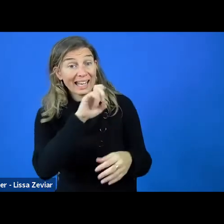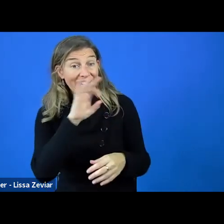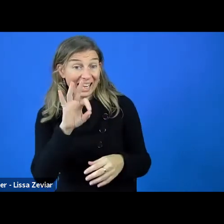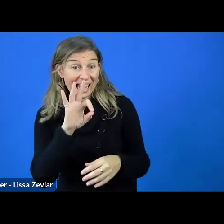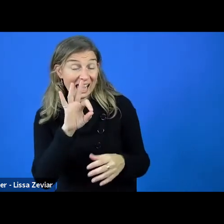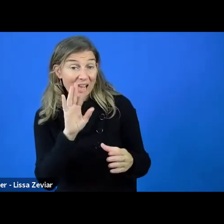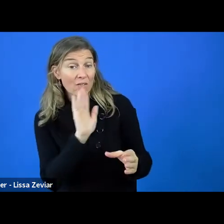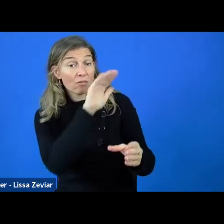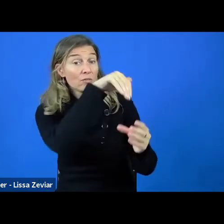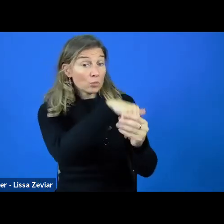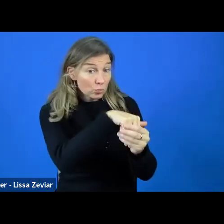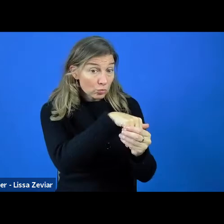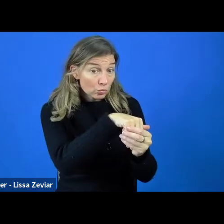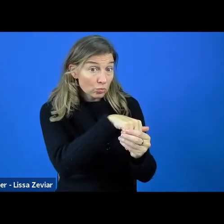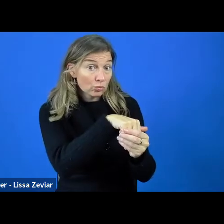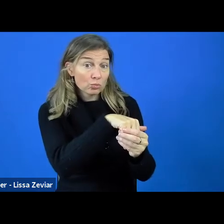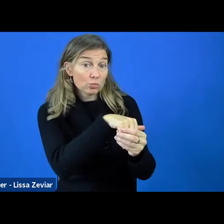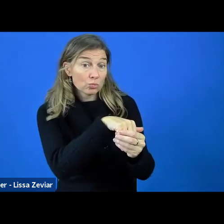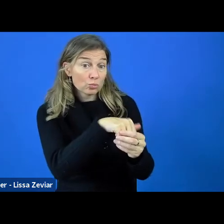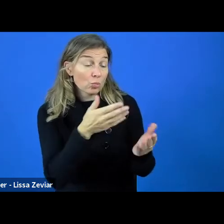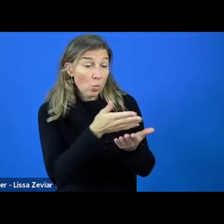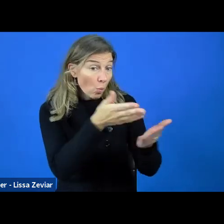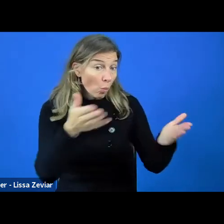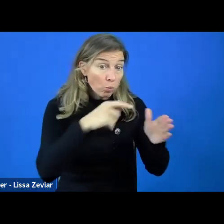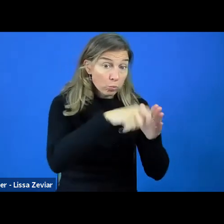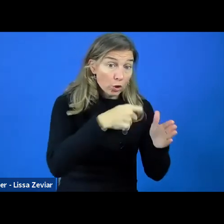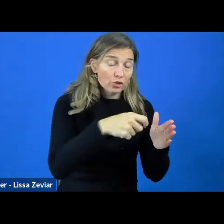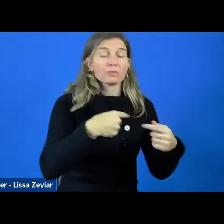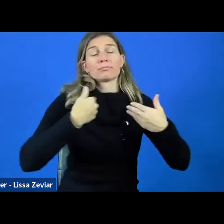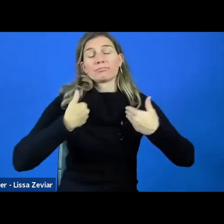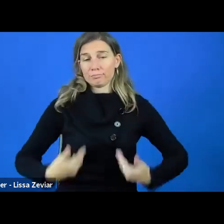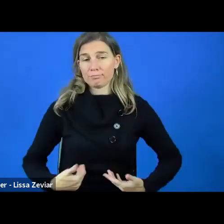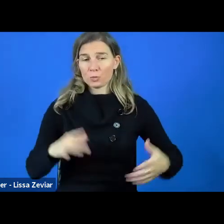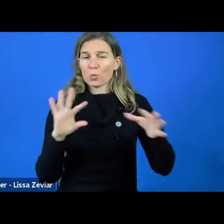if you would like to join your project, don't hesitate to contact me.